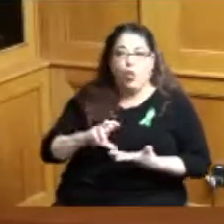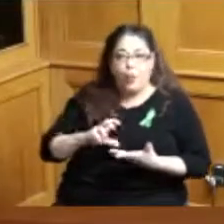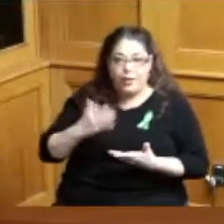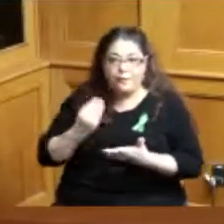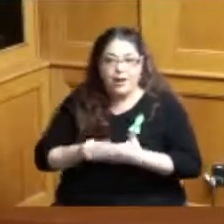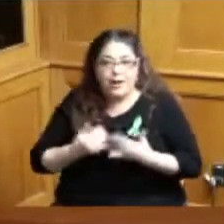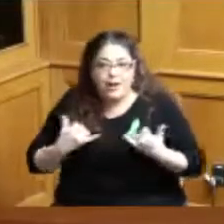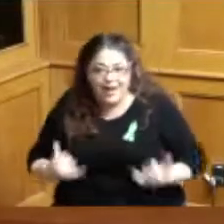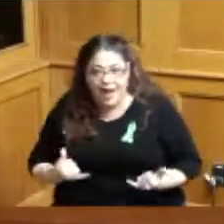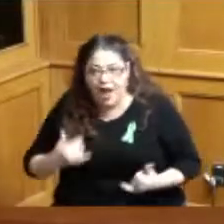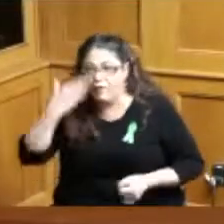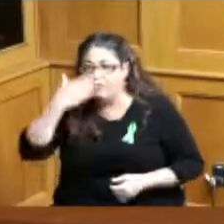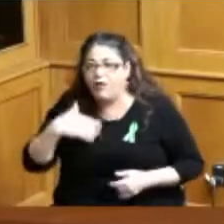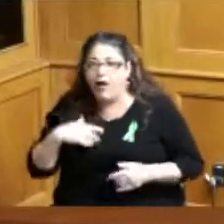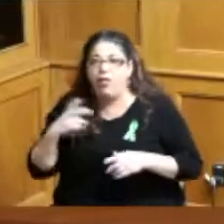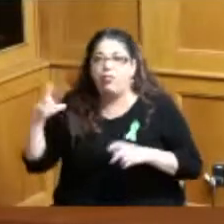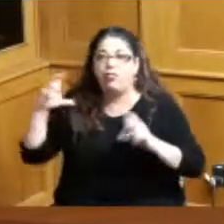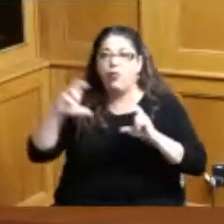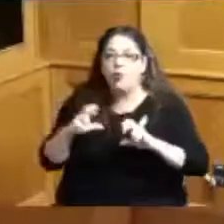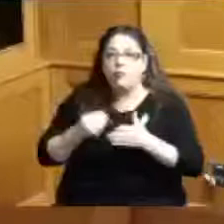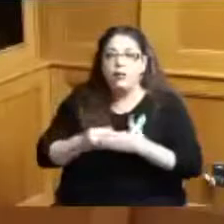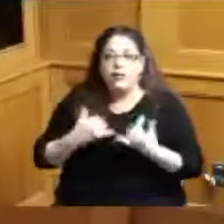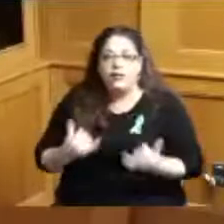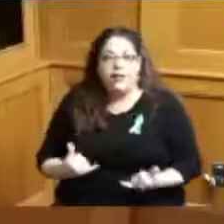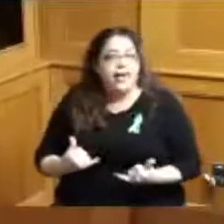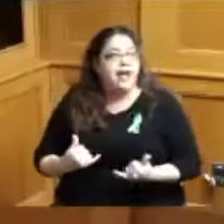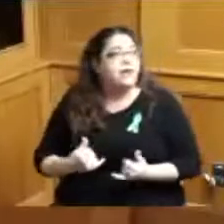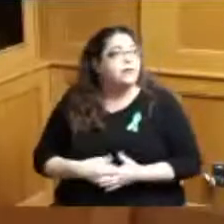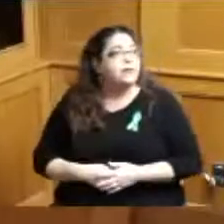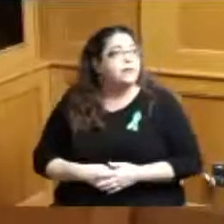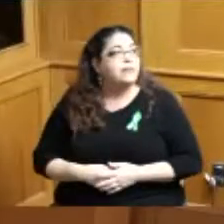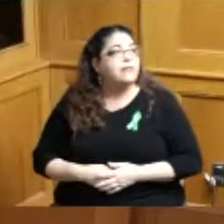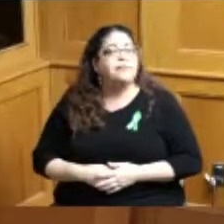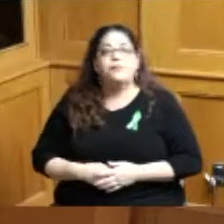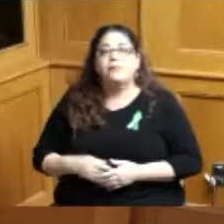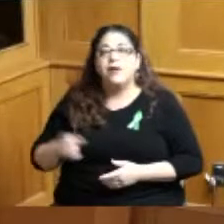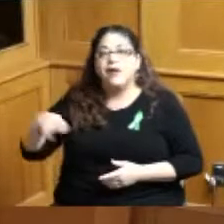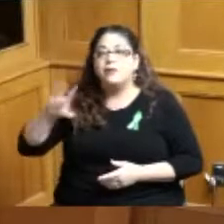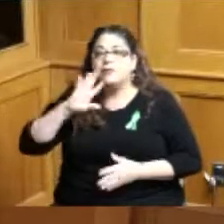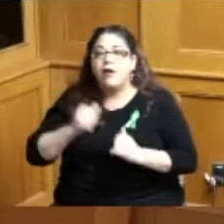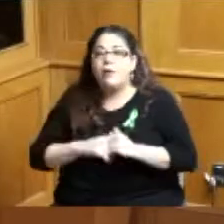front load settlement but remember they're they they talk a lot about the tobacco settlement